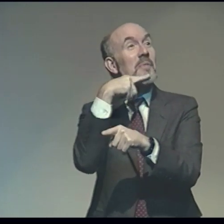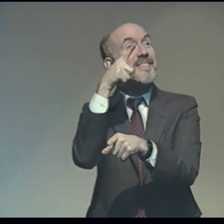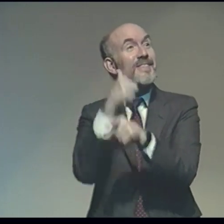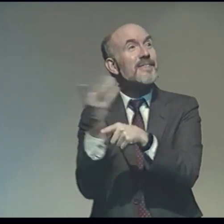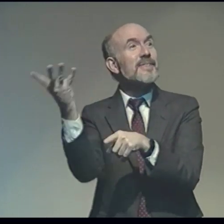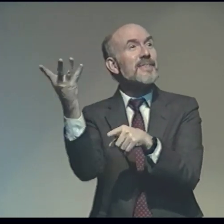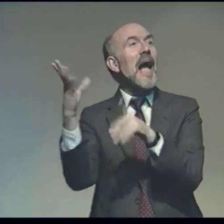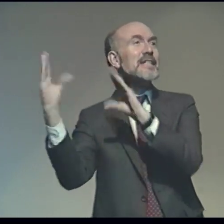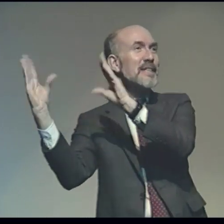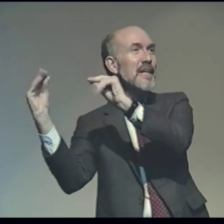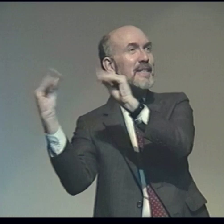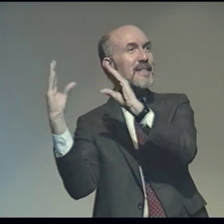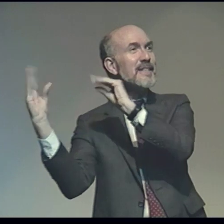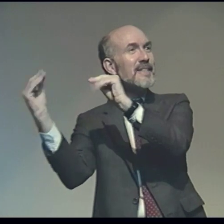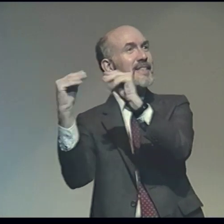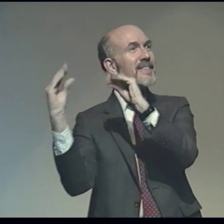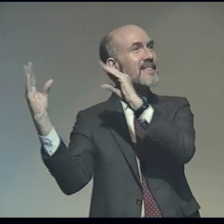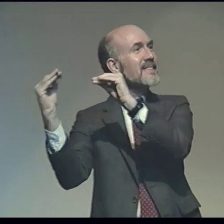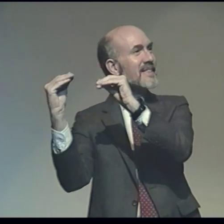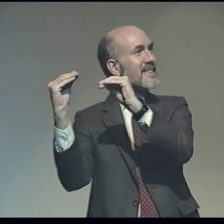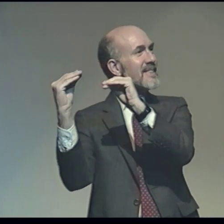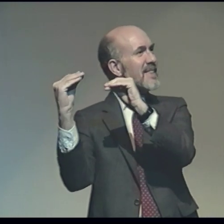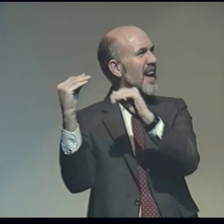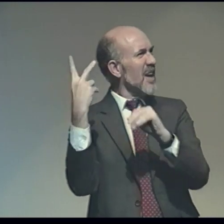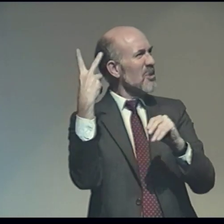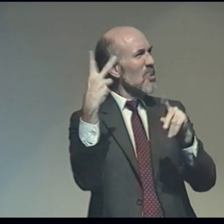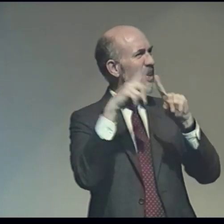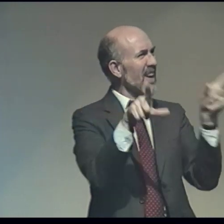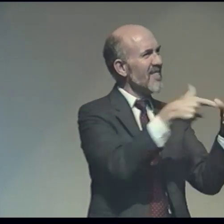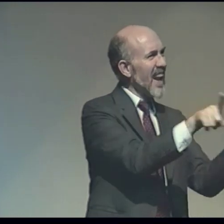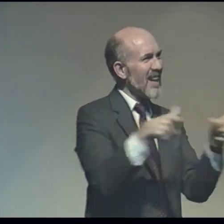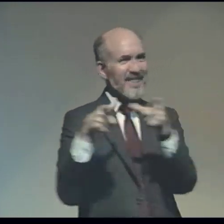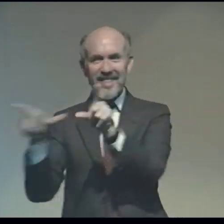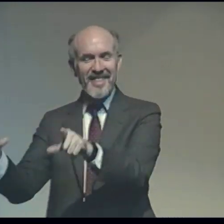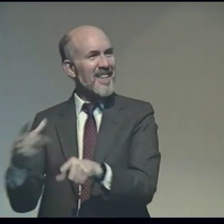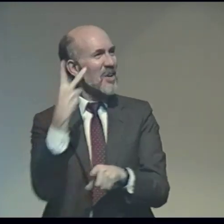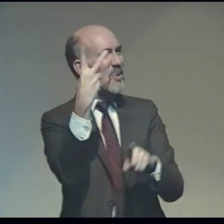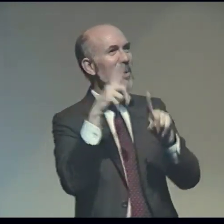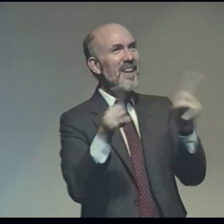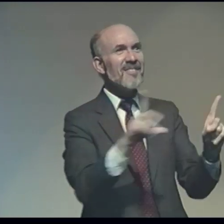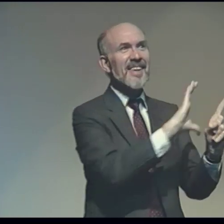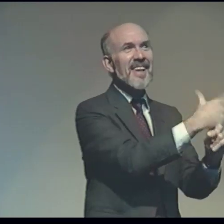Now, my parents and the two hearing sisters spoke, and had their own separate communication.